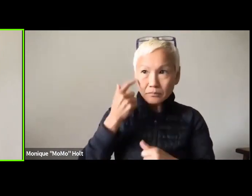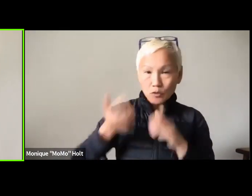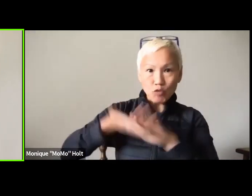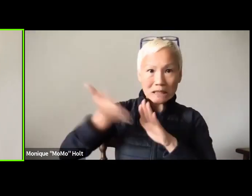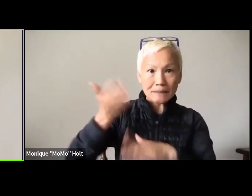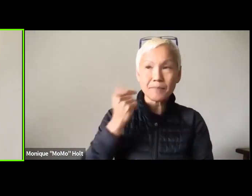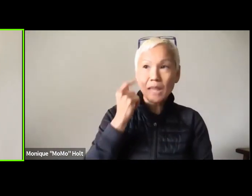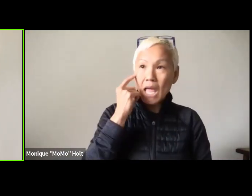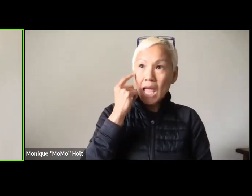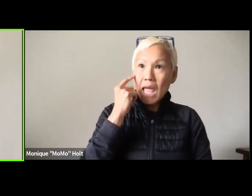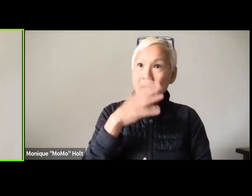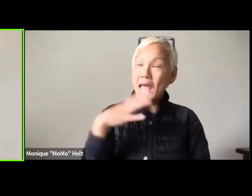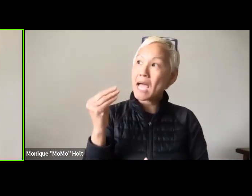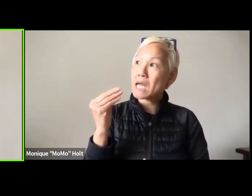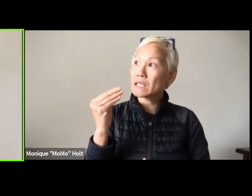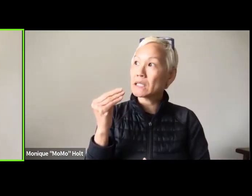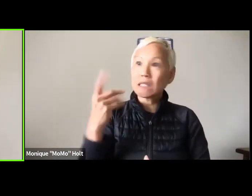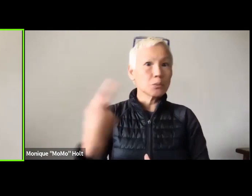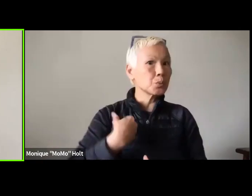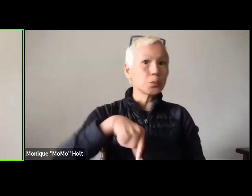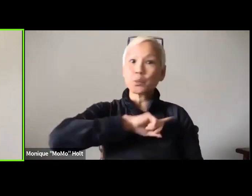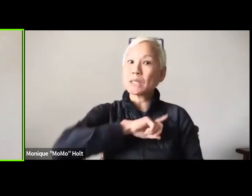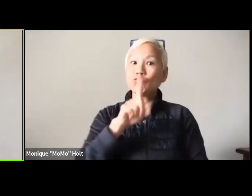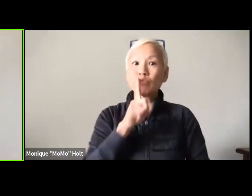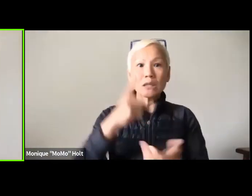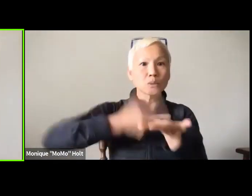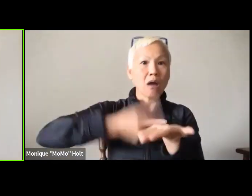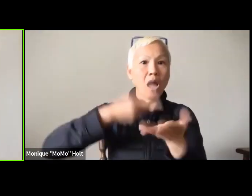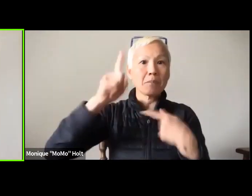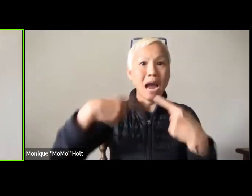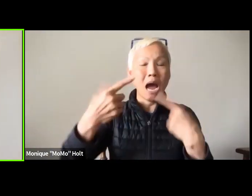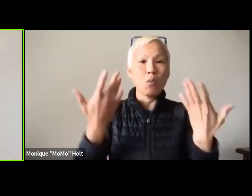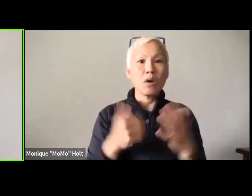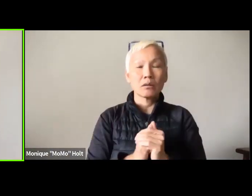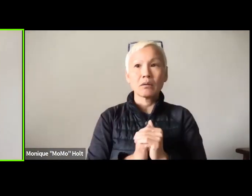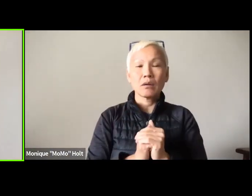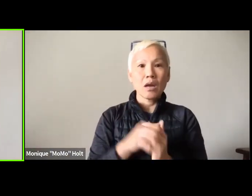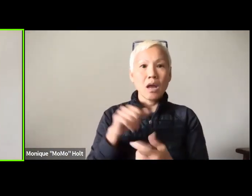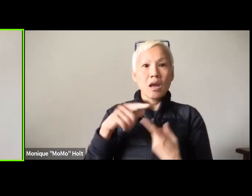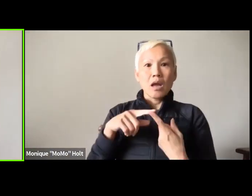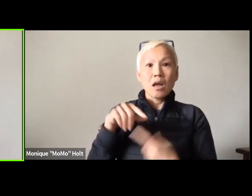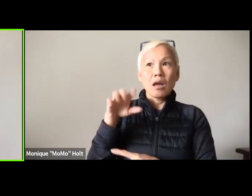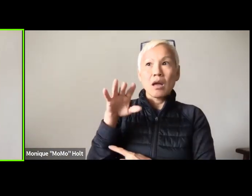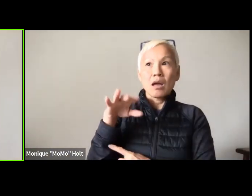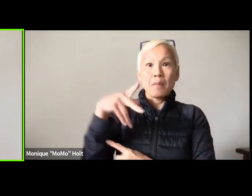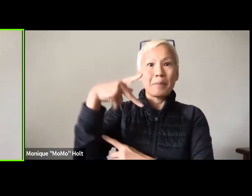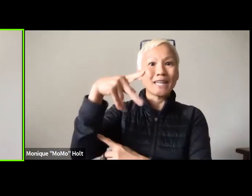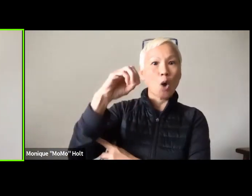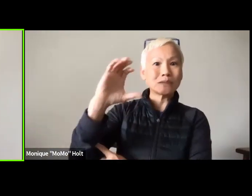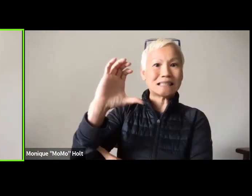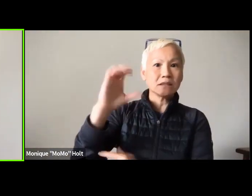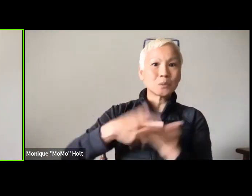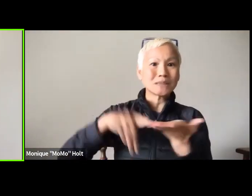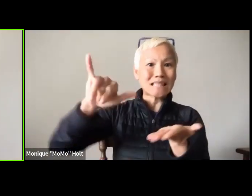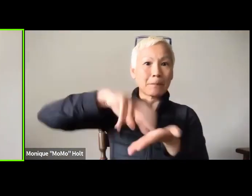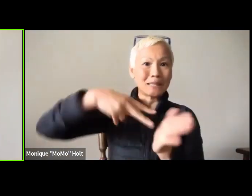Bill Rauch, it was his last year and he was a facilitator, and we really, we talked a lot about POC,